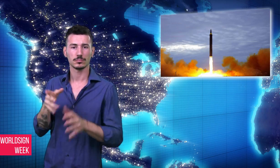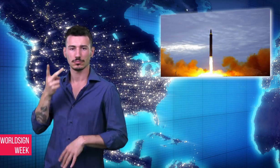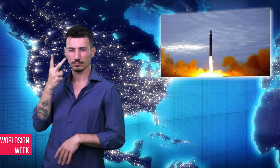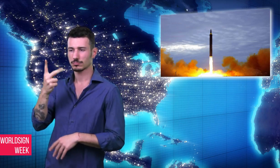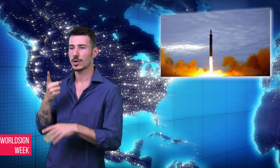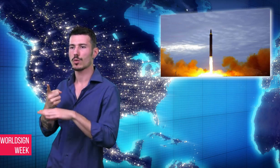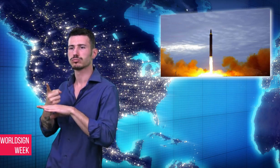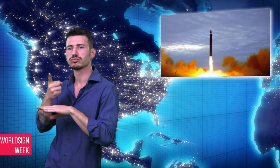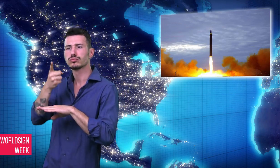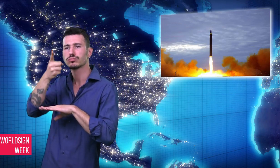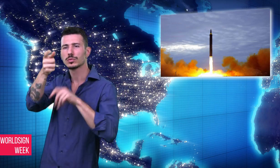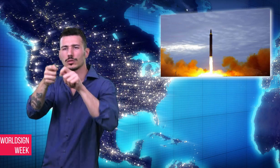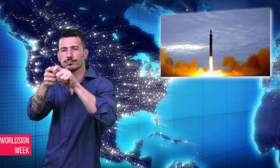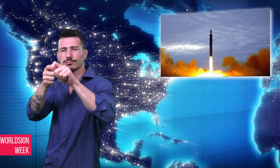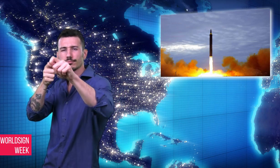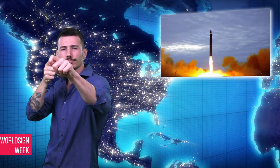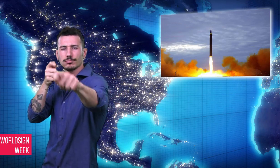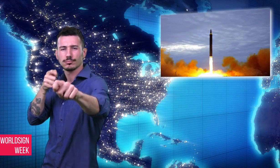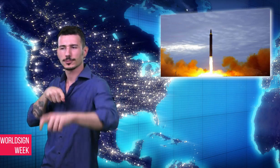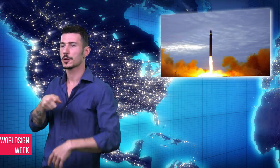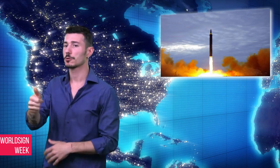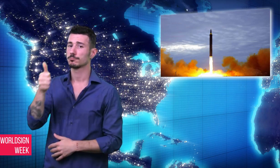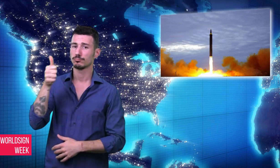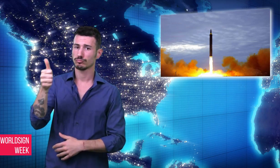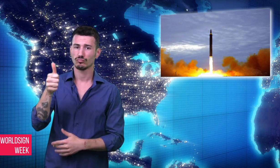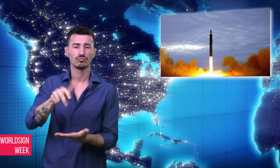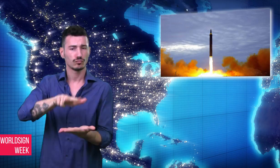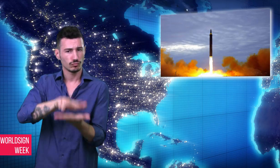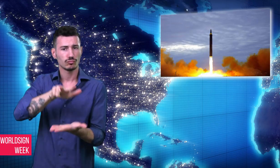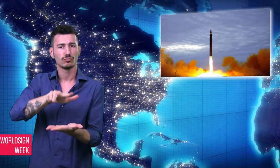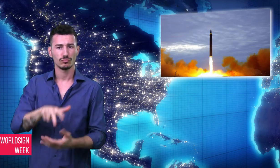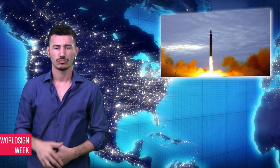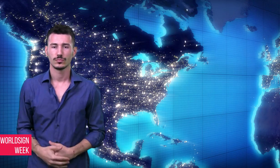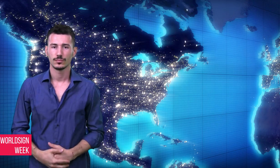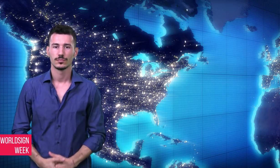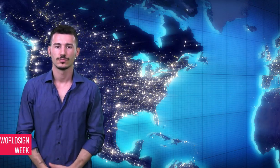the performance of the missile.”